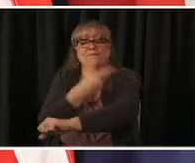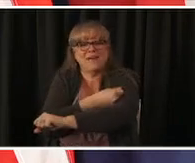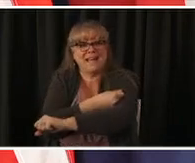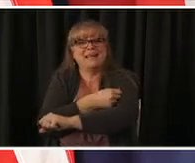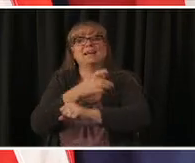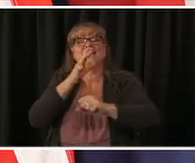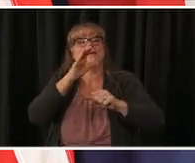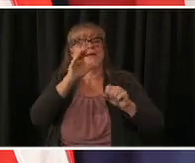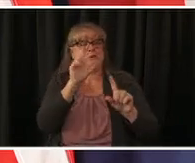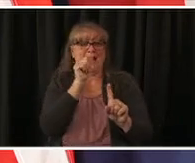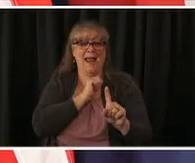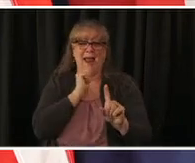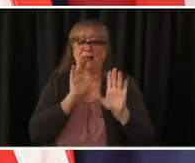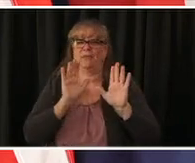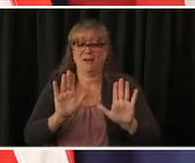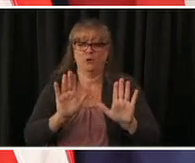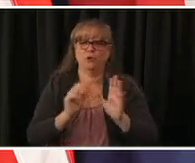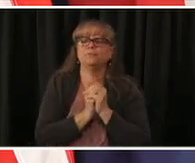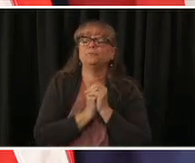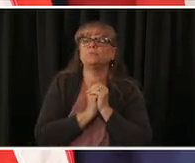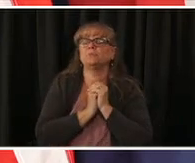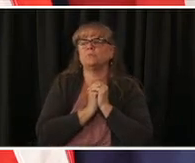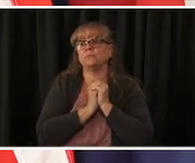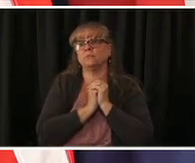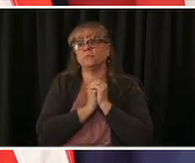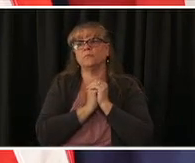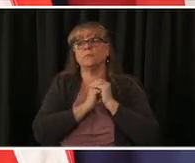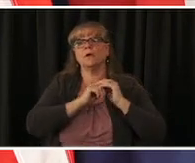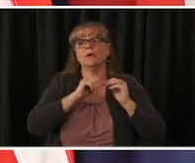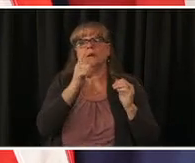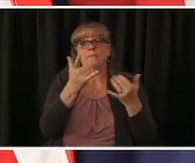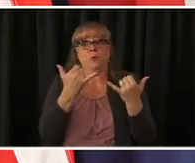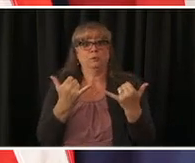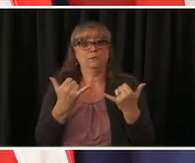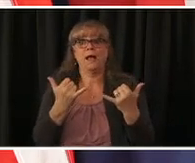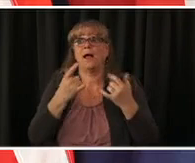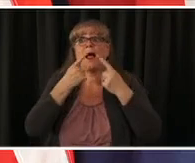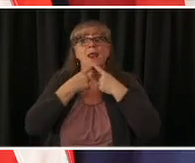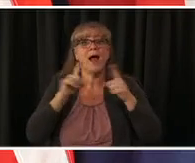so today's news is we will be starting uh vaccines for the general public anybody